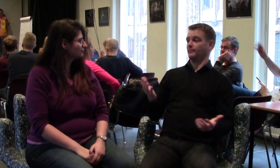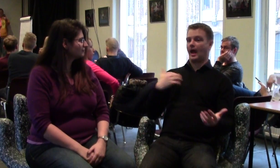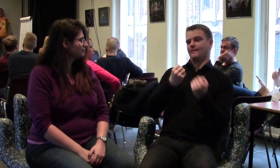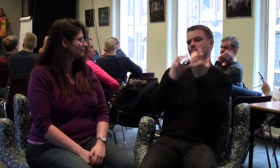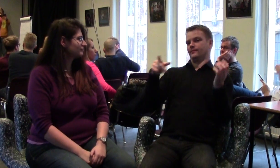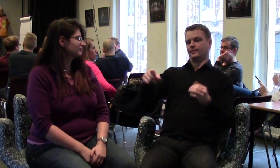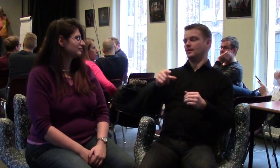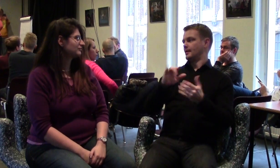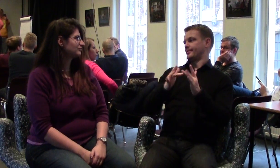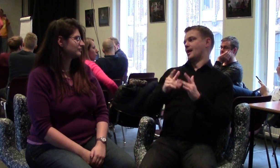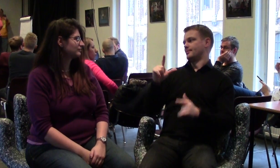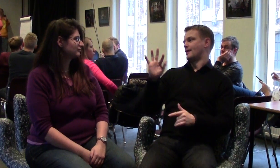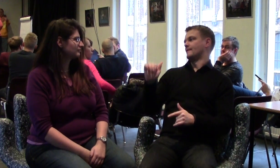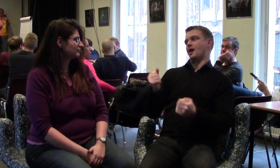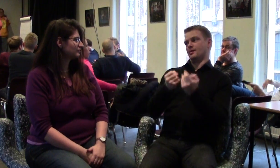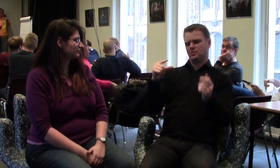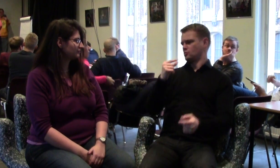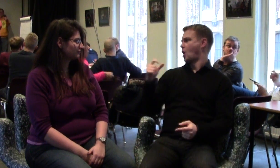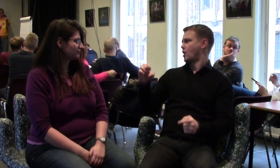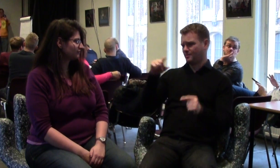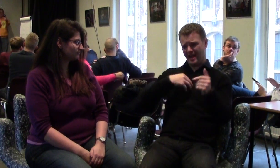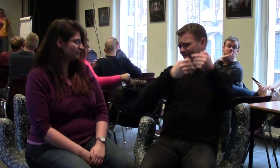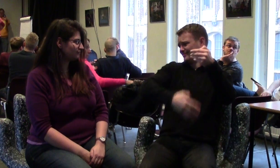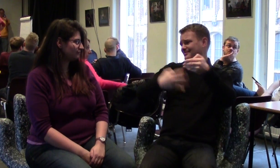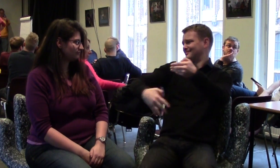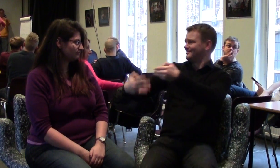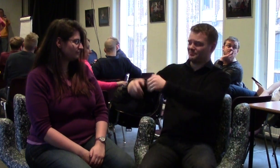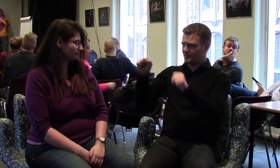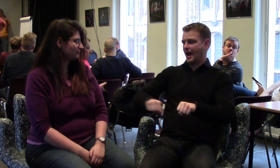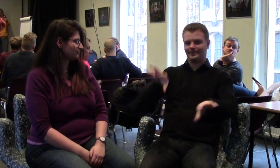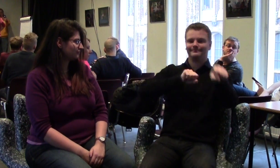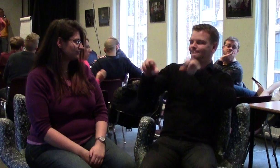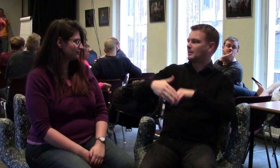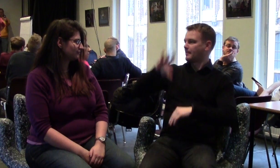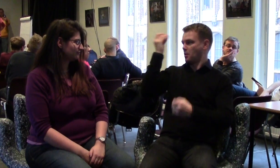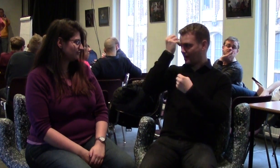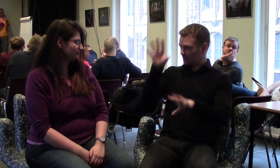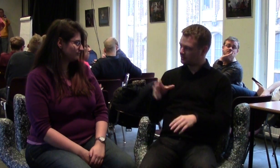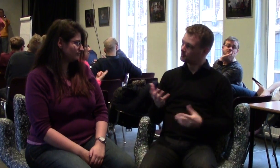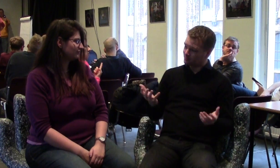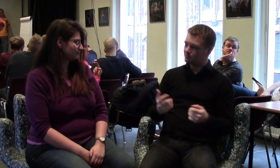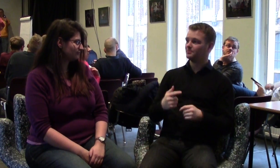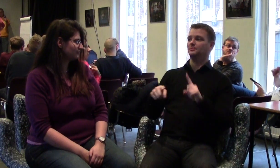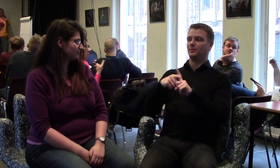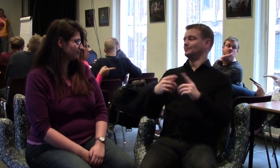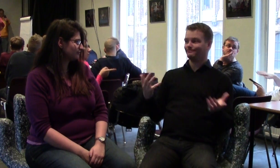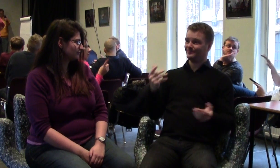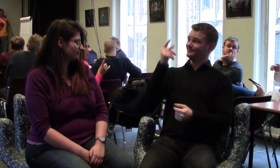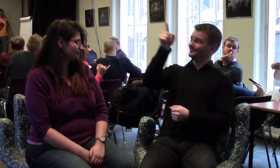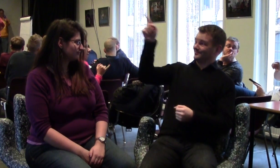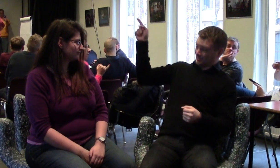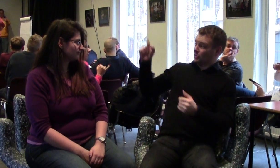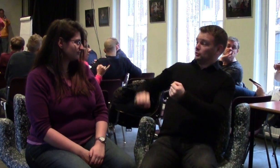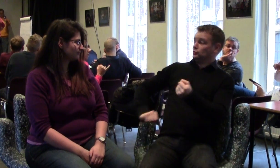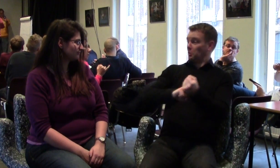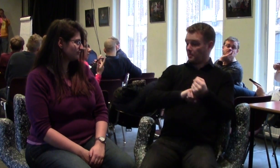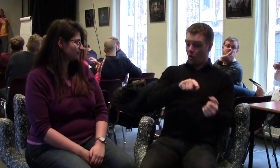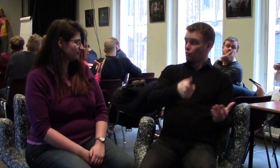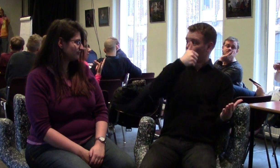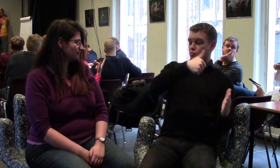Yes, there are many information and tips on the website of LFA. It is not all about the project itself, it may be a great